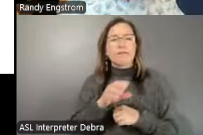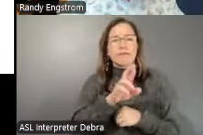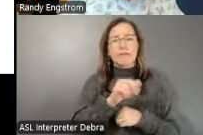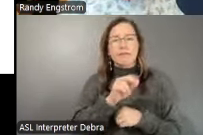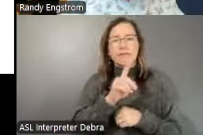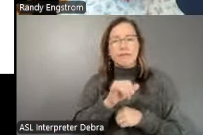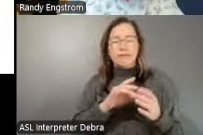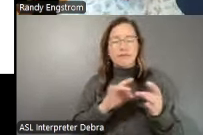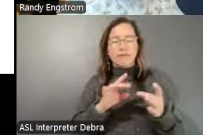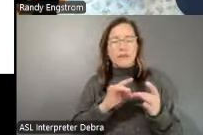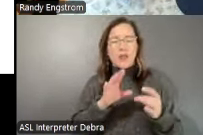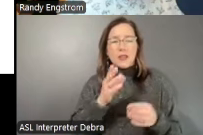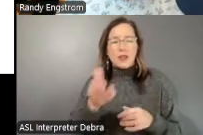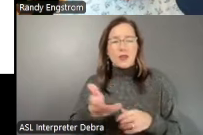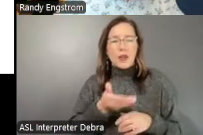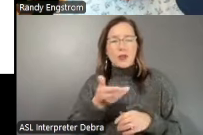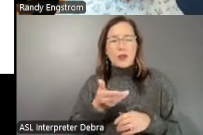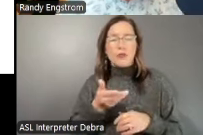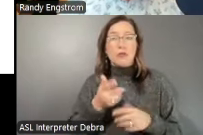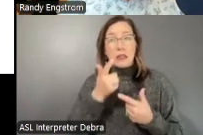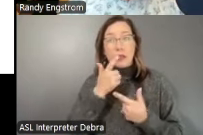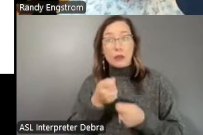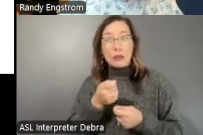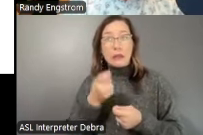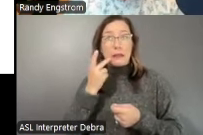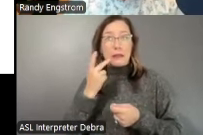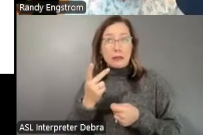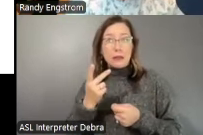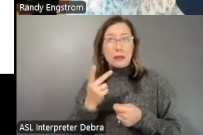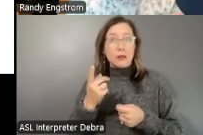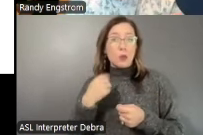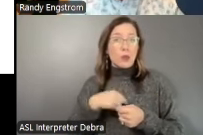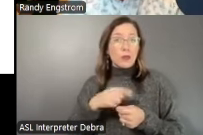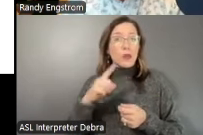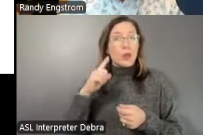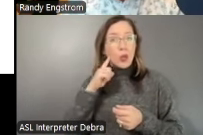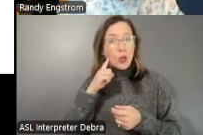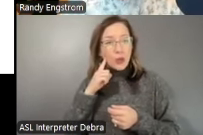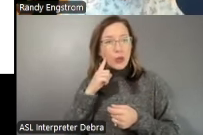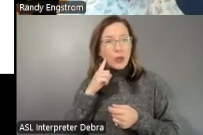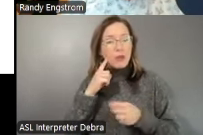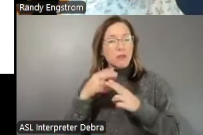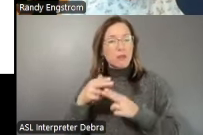So it's been interesting to see that what we've maybe heard anecdotally has been confirmed again